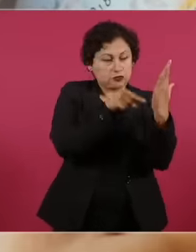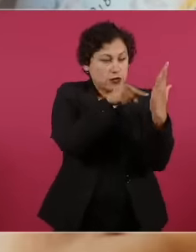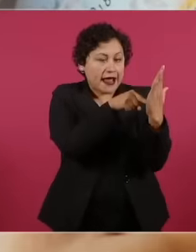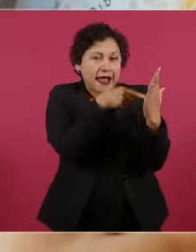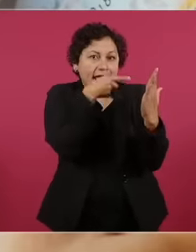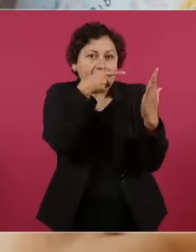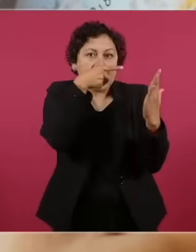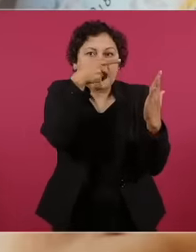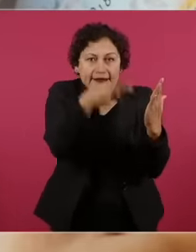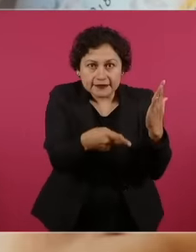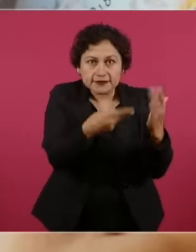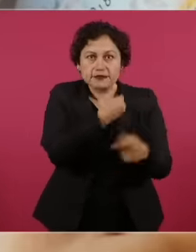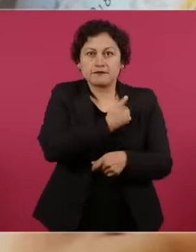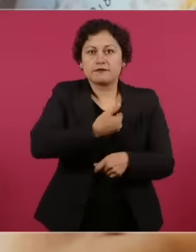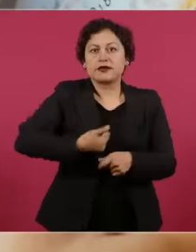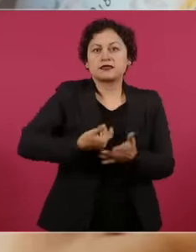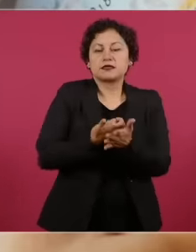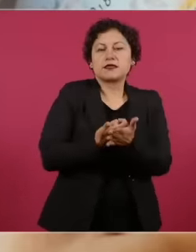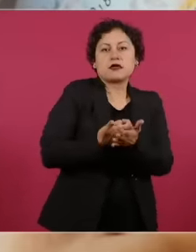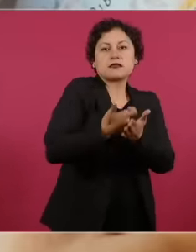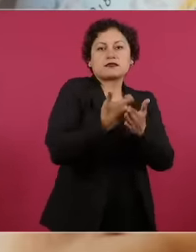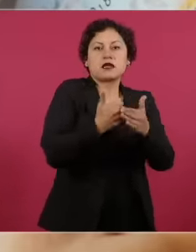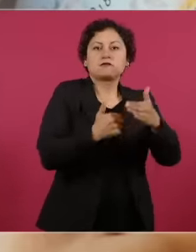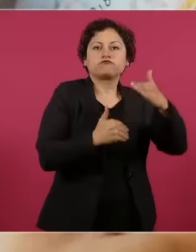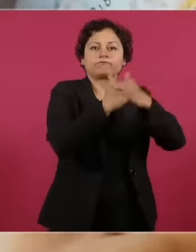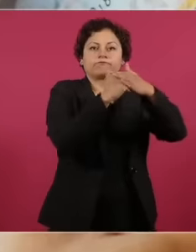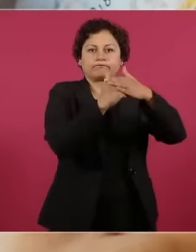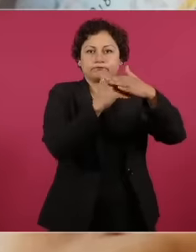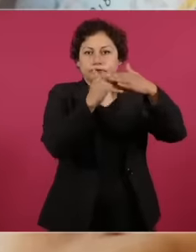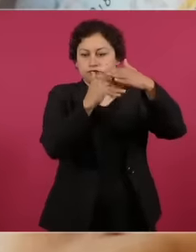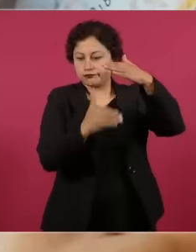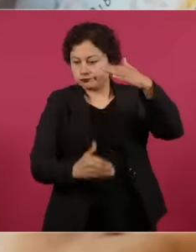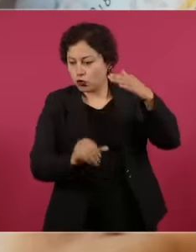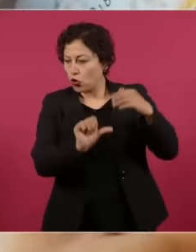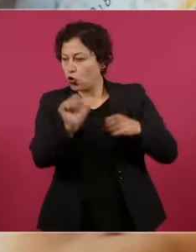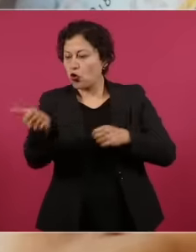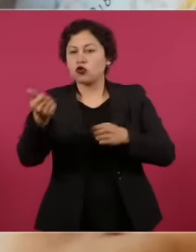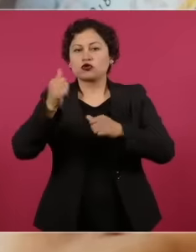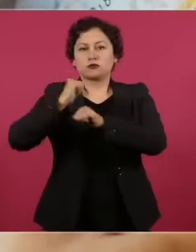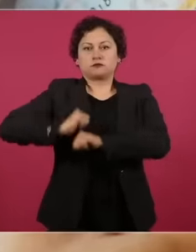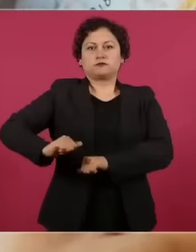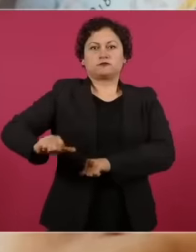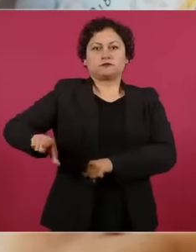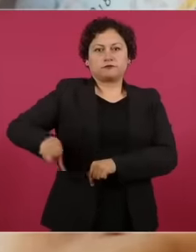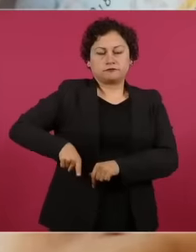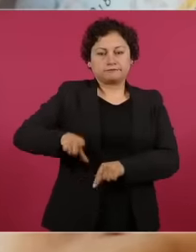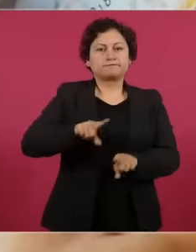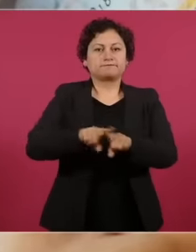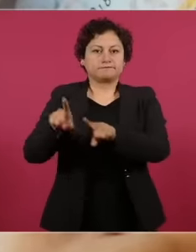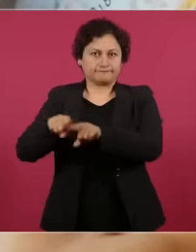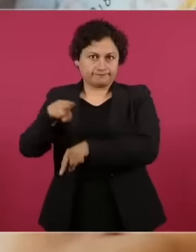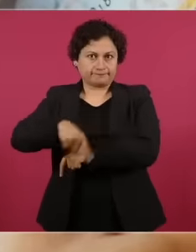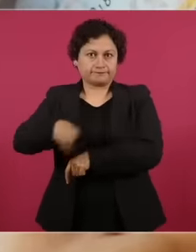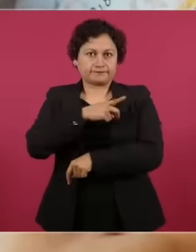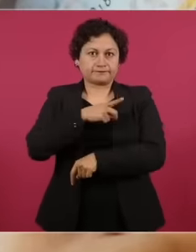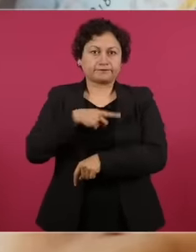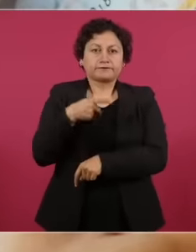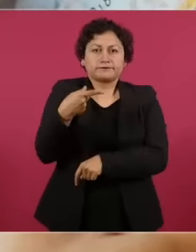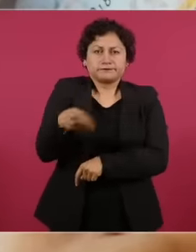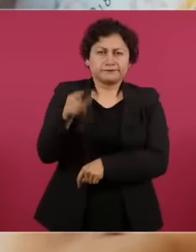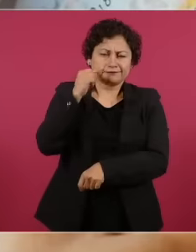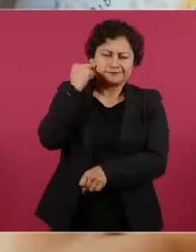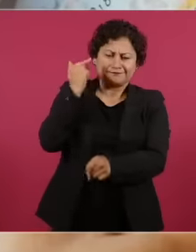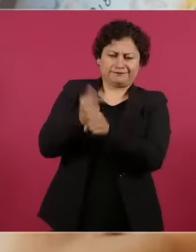than the president, we know that the ministers earn very high salaries above